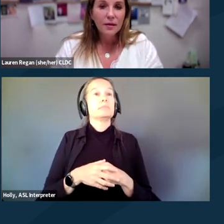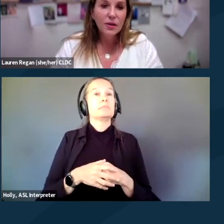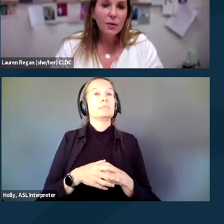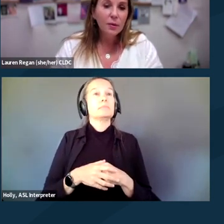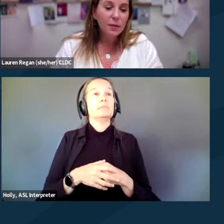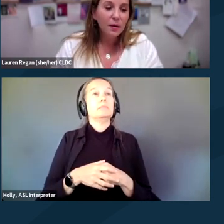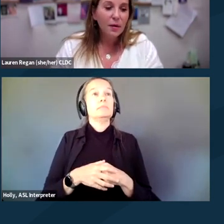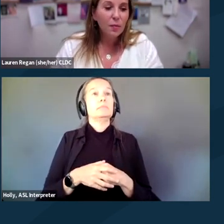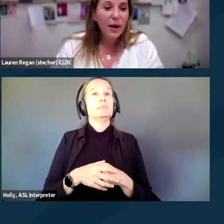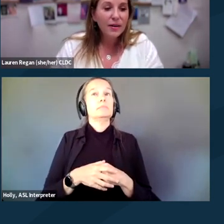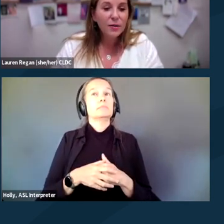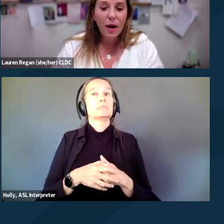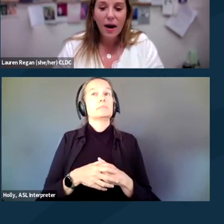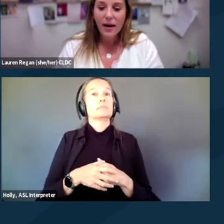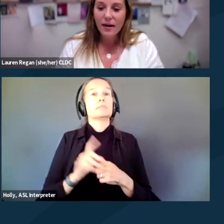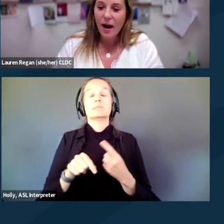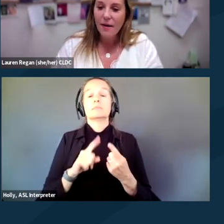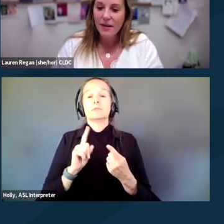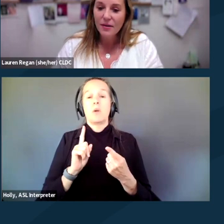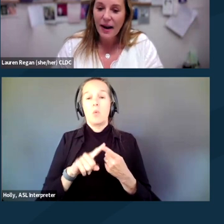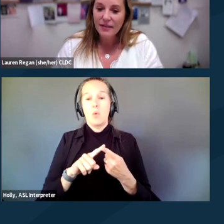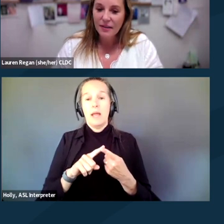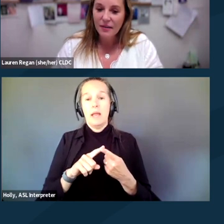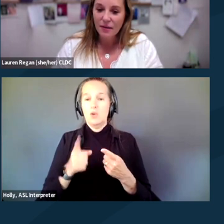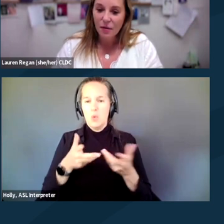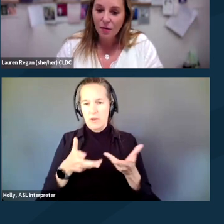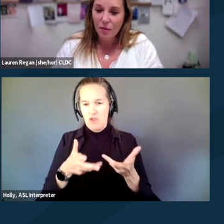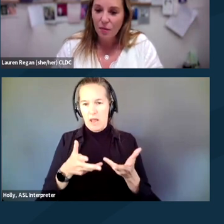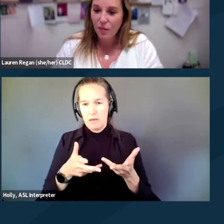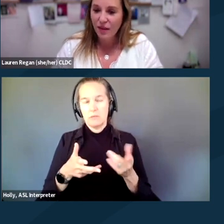So when you are interacting with cops